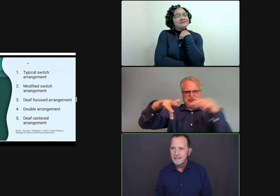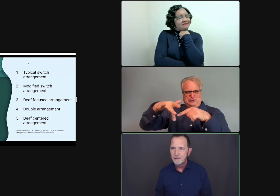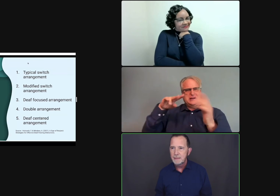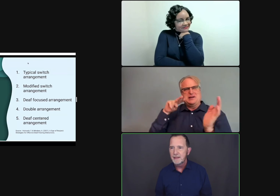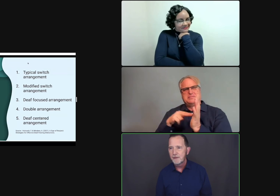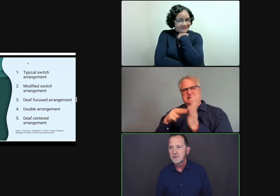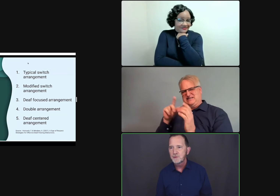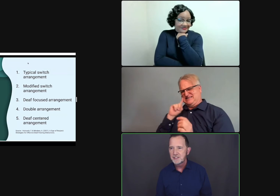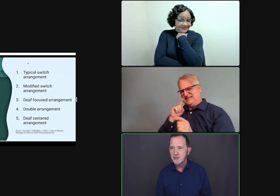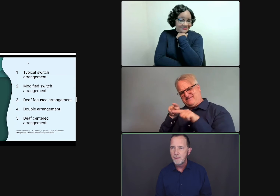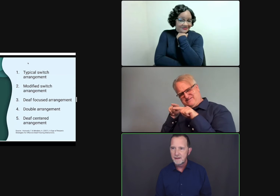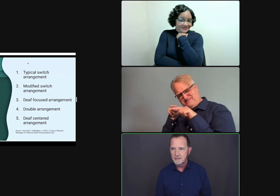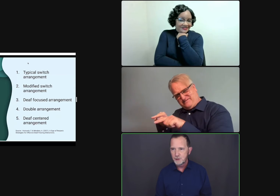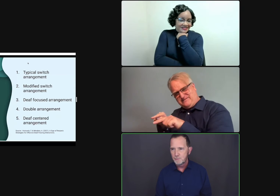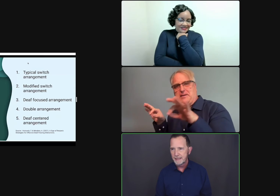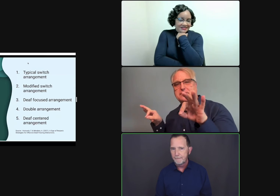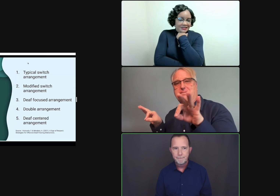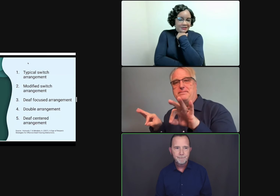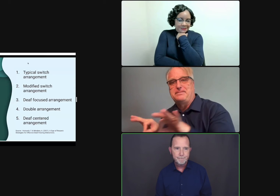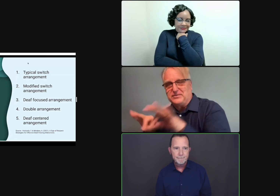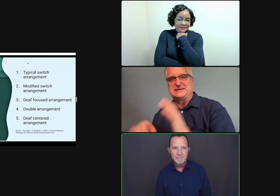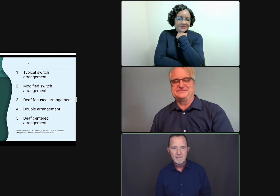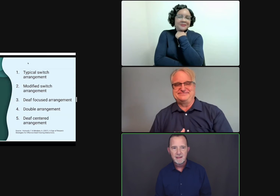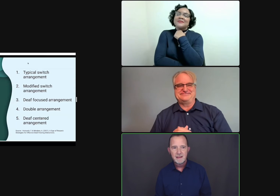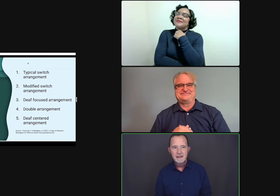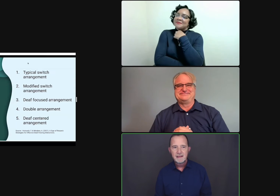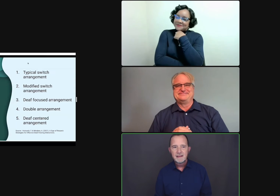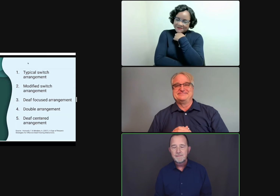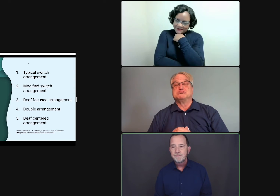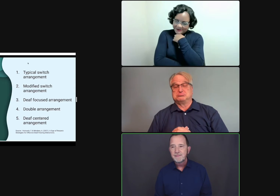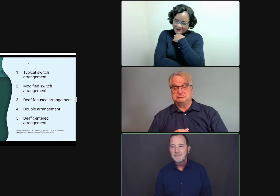that deaf people have with traditional models of interpreting.